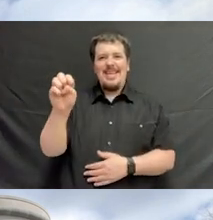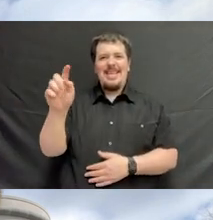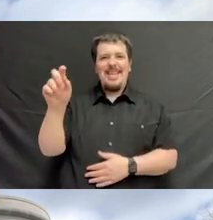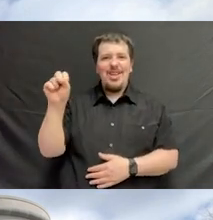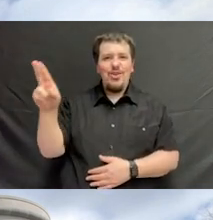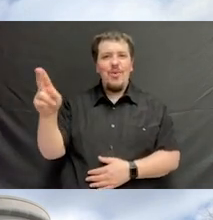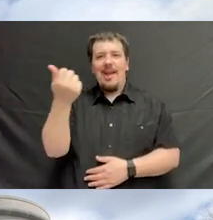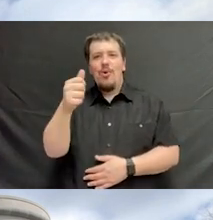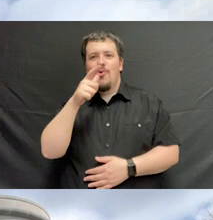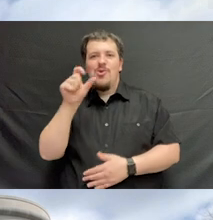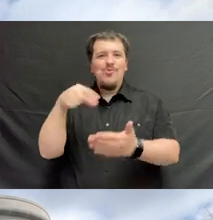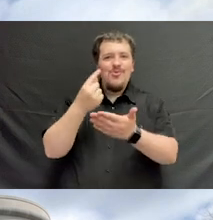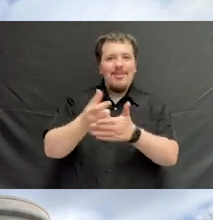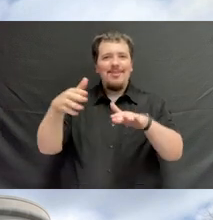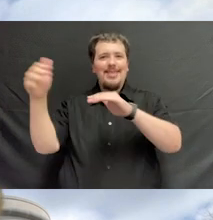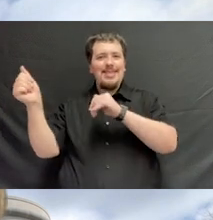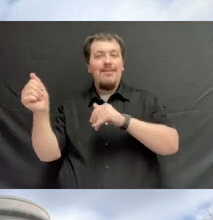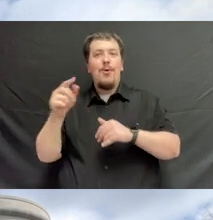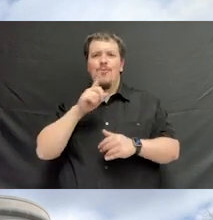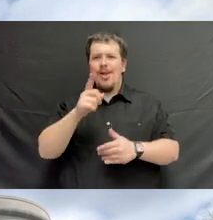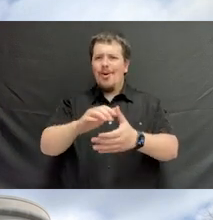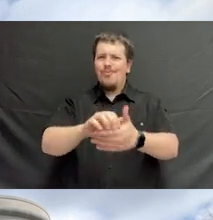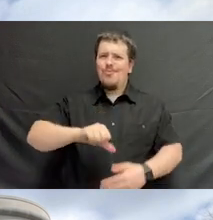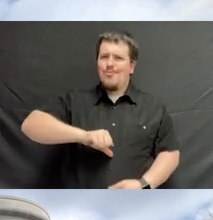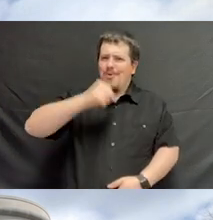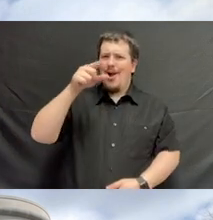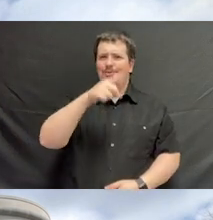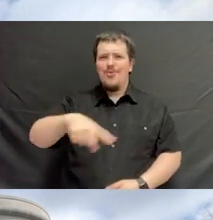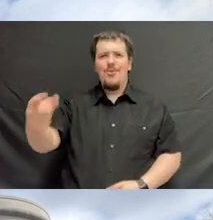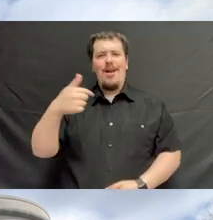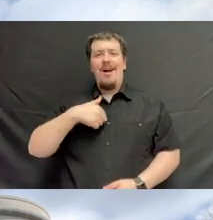and anybody leaving East Tennessee State, I am so proud of you. I had a tremendous time.